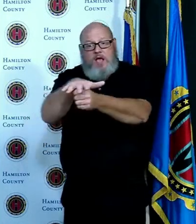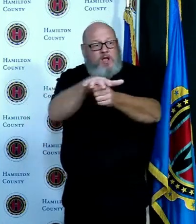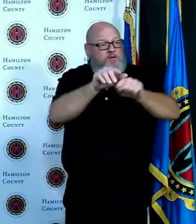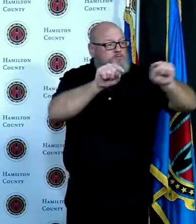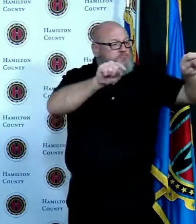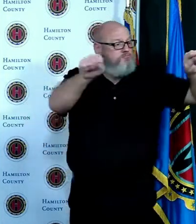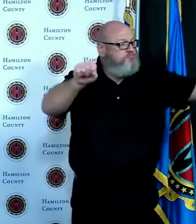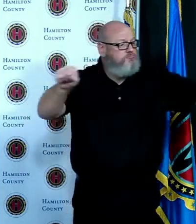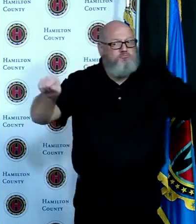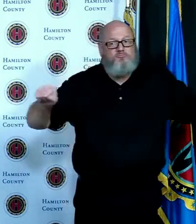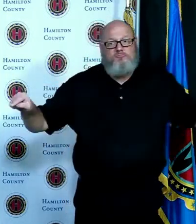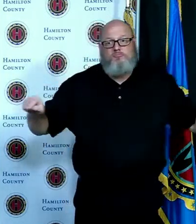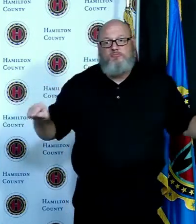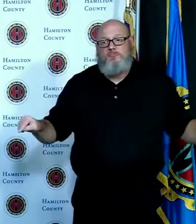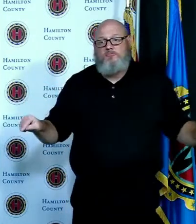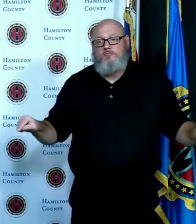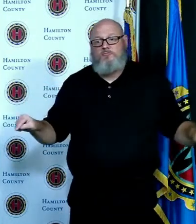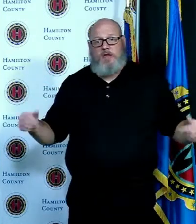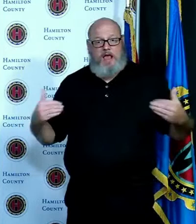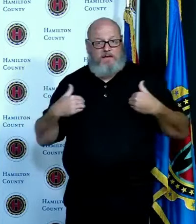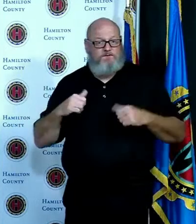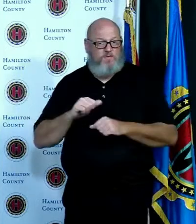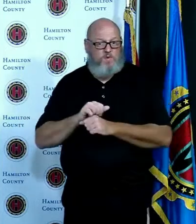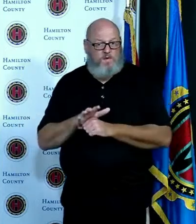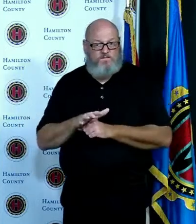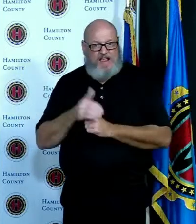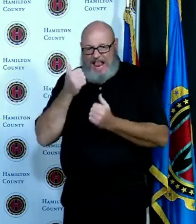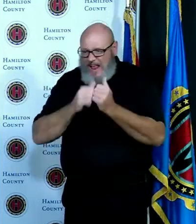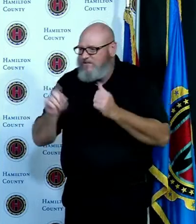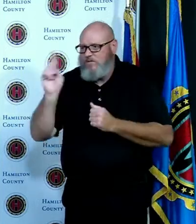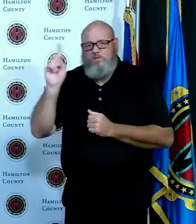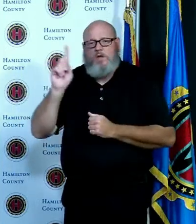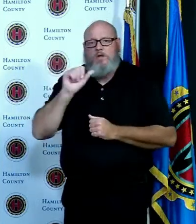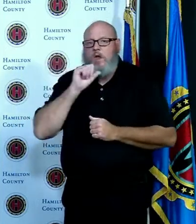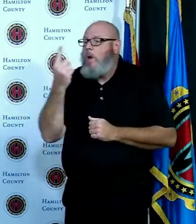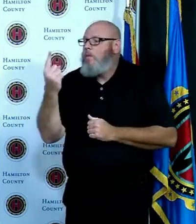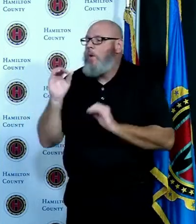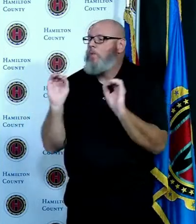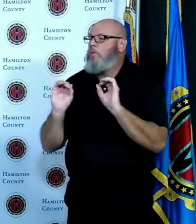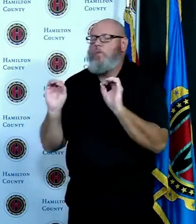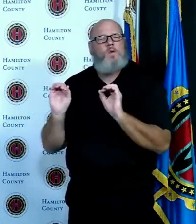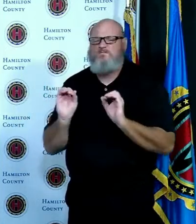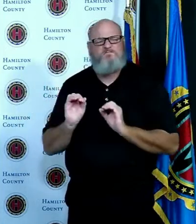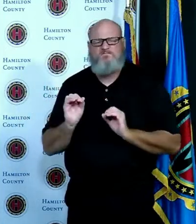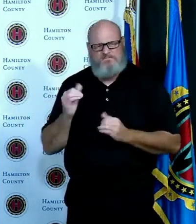but the last comment I'll make is you can clearly see much more darker shading indicating more cases